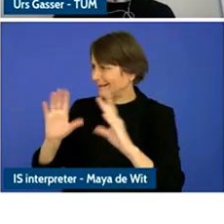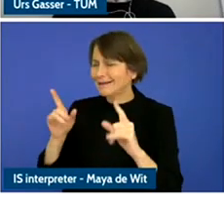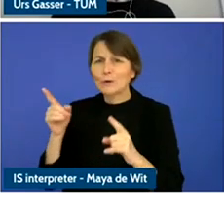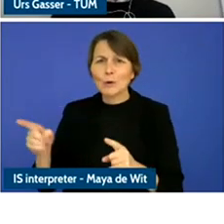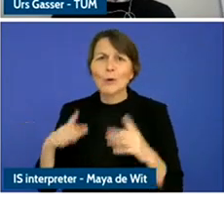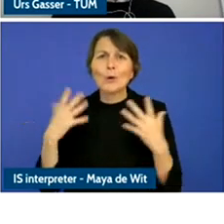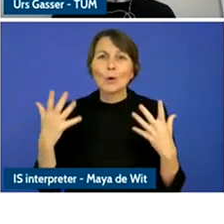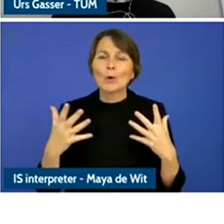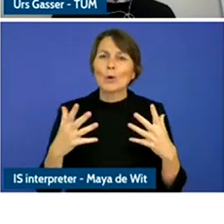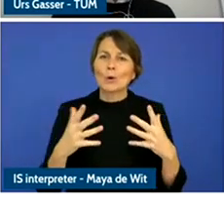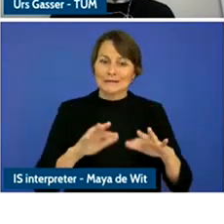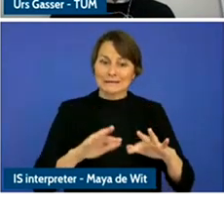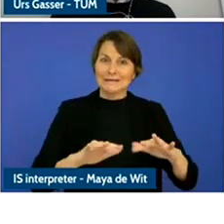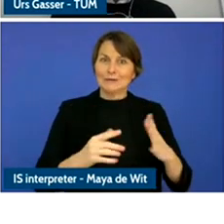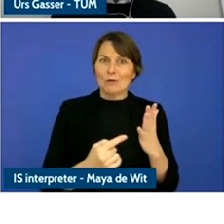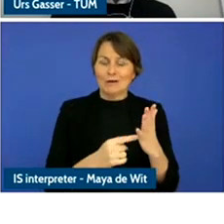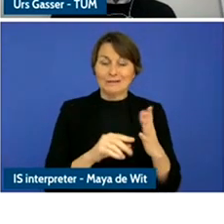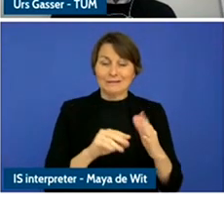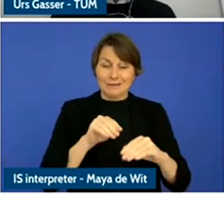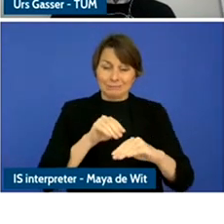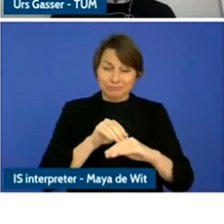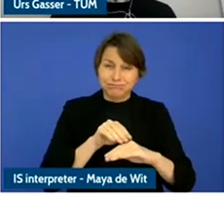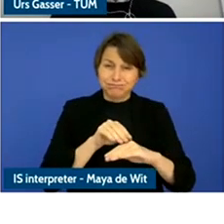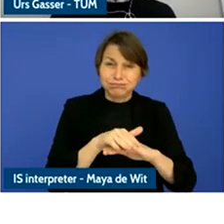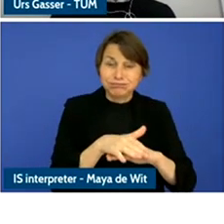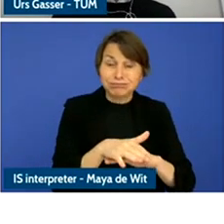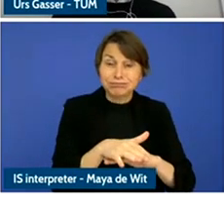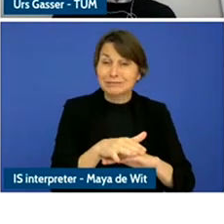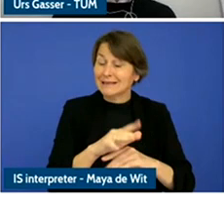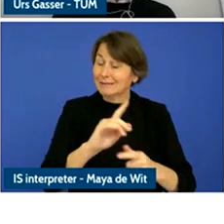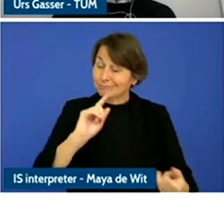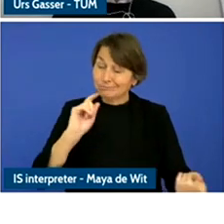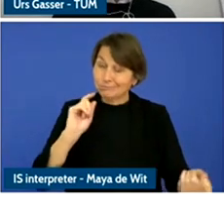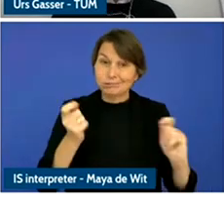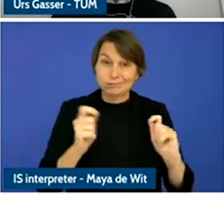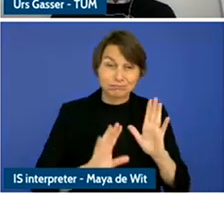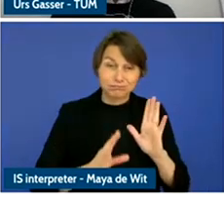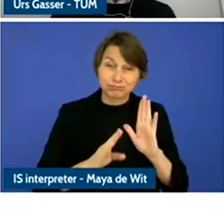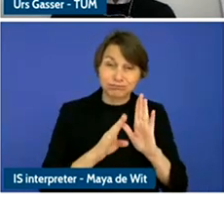over the past decade and plus, particularly of the rise of mobile and